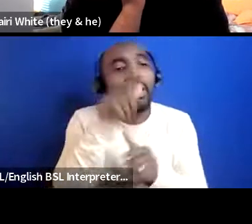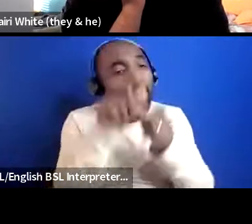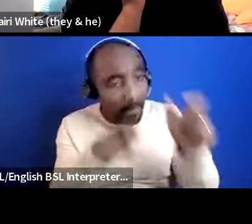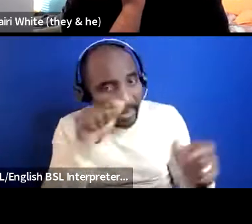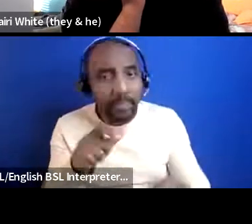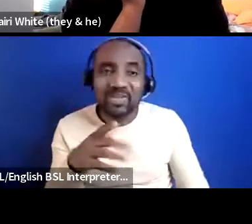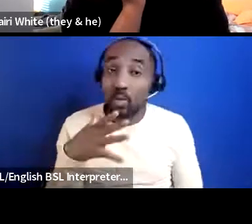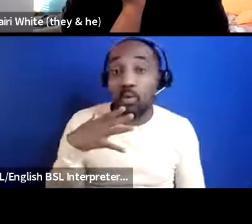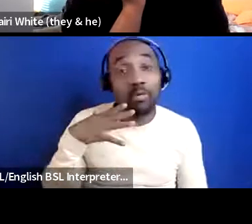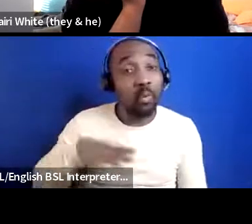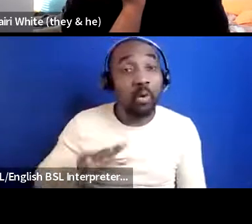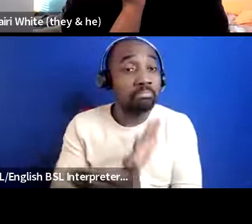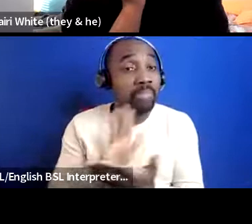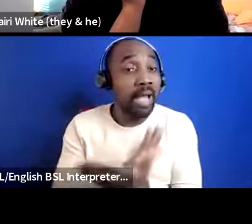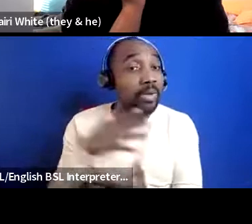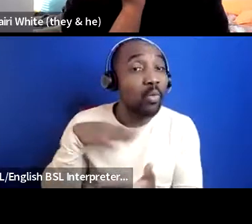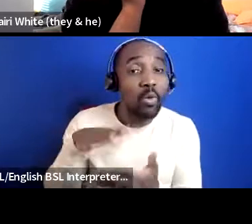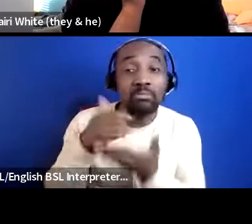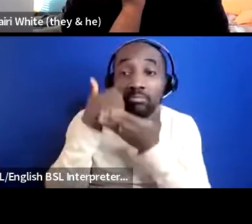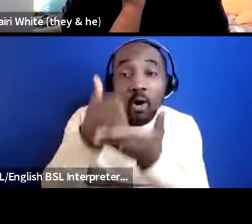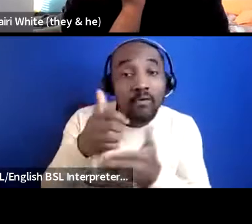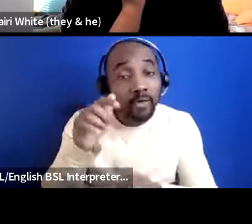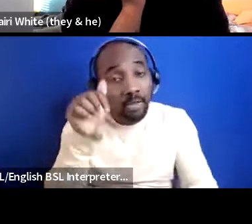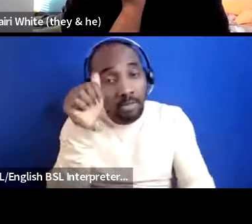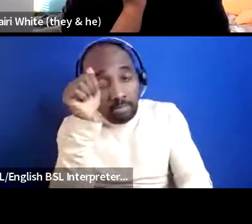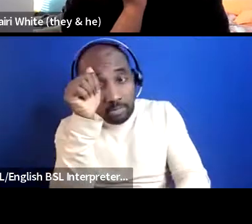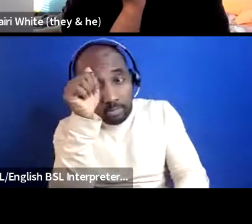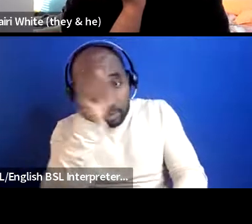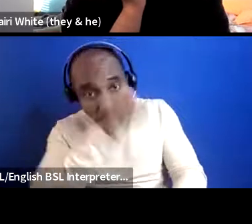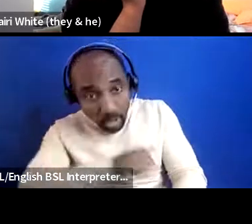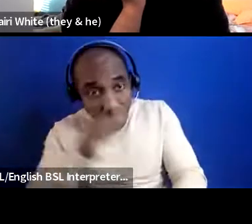to offer their knowledge their time their resources that free space and it's difficult and